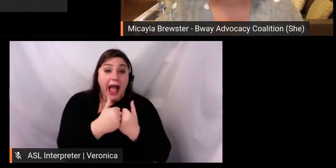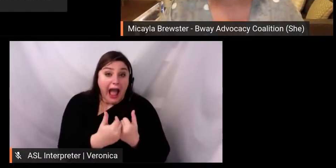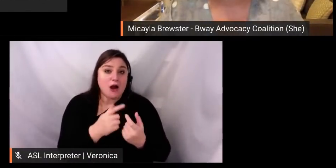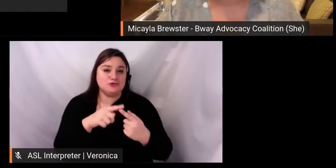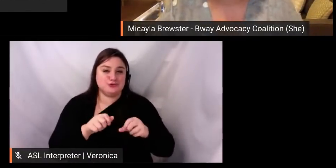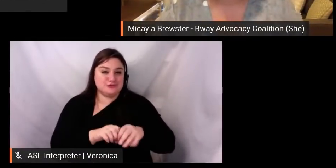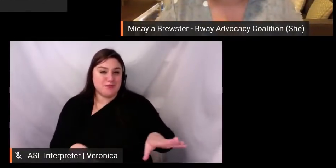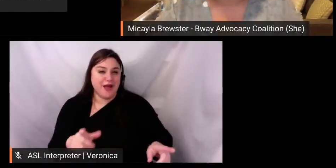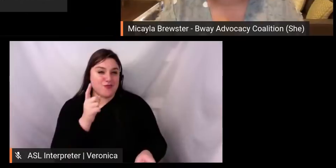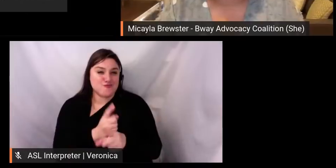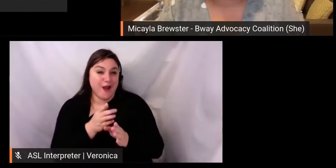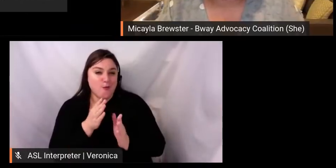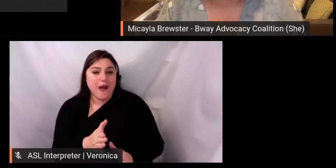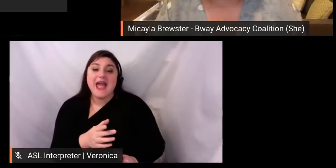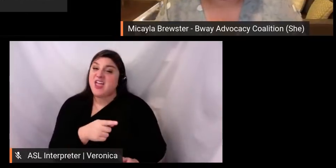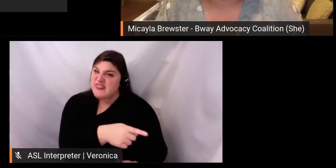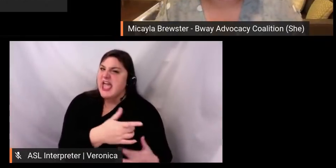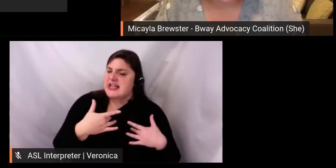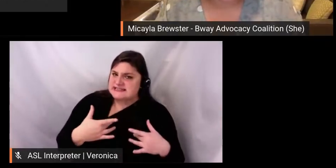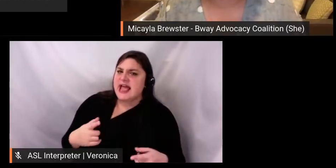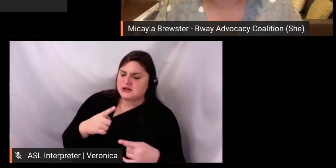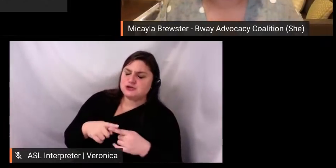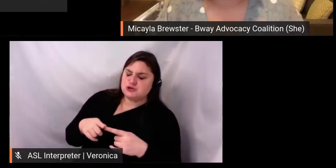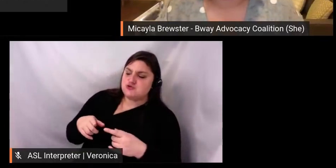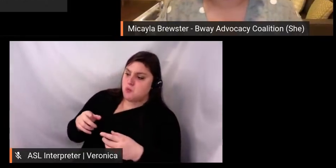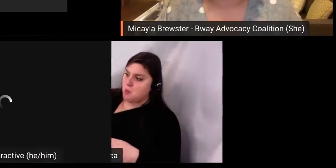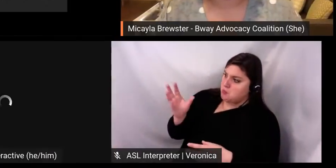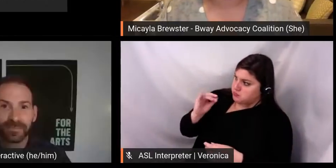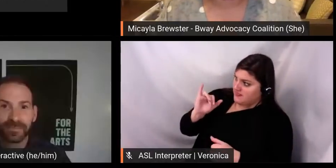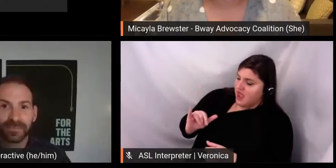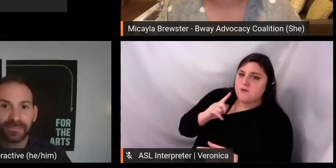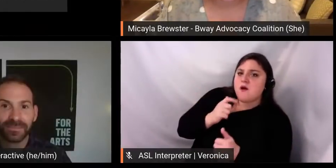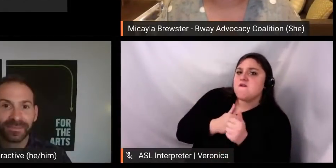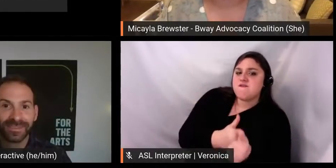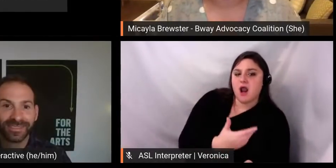That's all that I have for you today. Thank you so much for listening, and